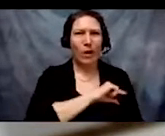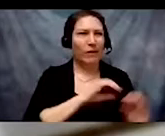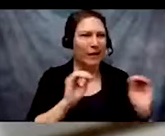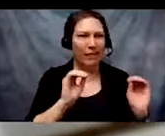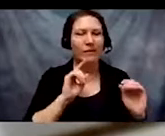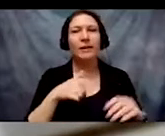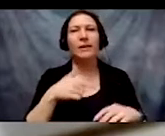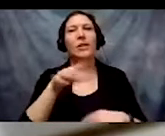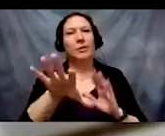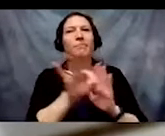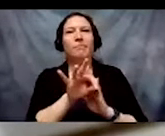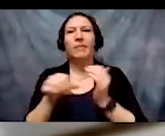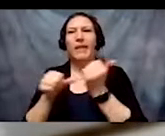he did Peace Corps for a year.